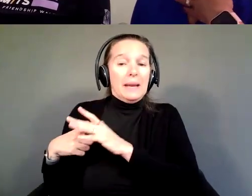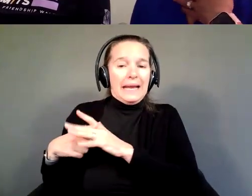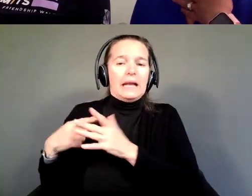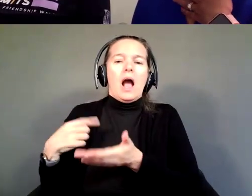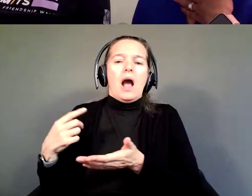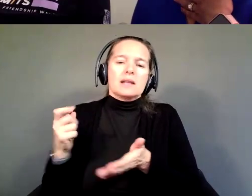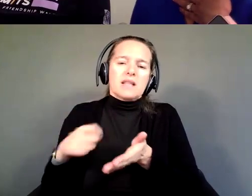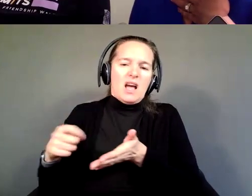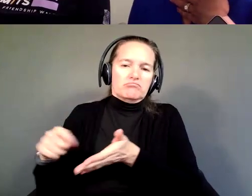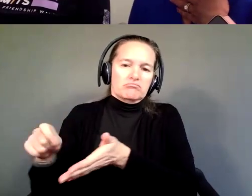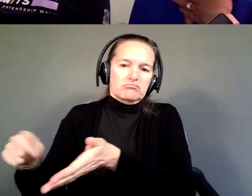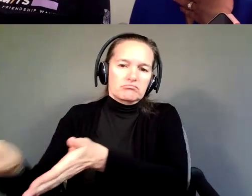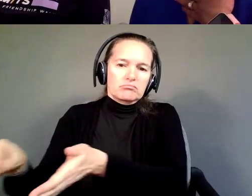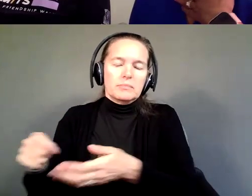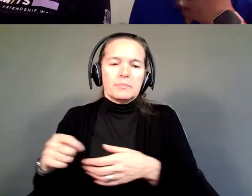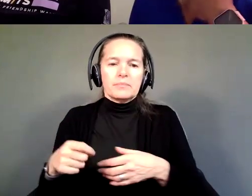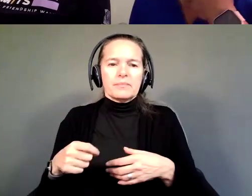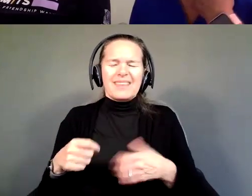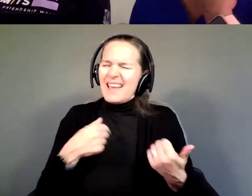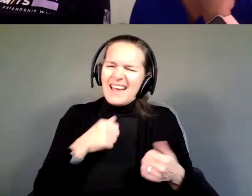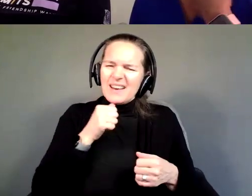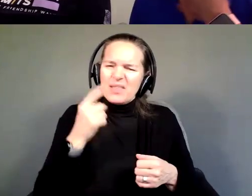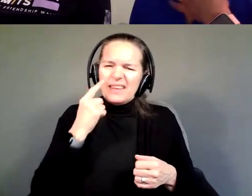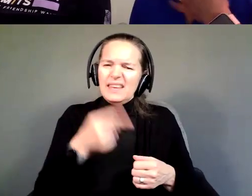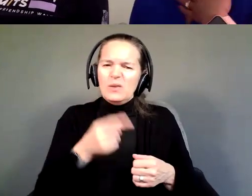As things and I don't know that he would even have been ready for that.